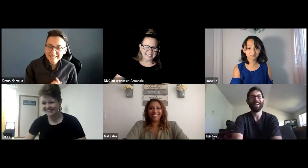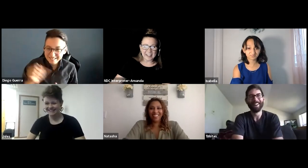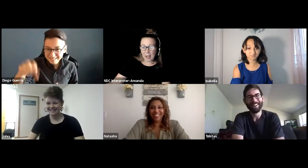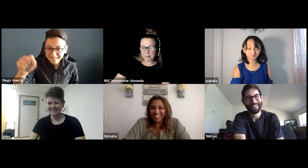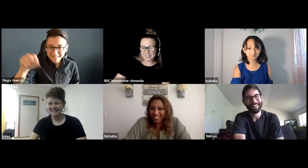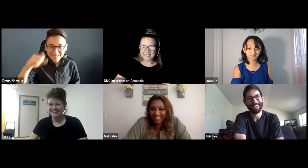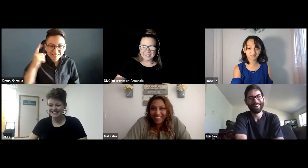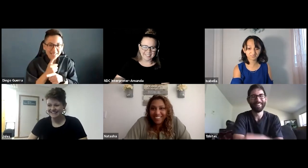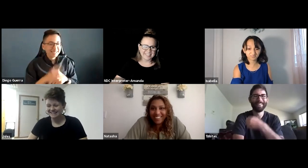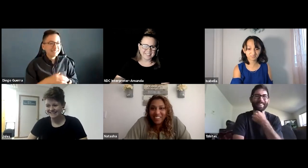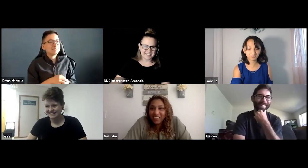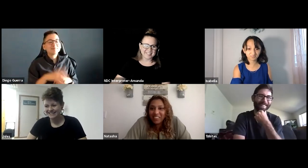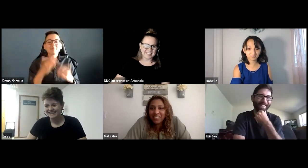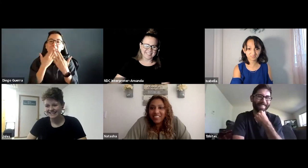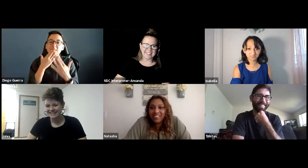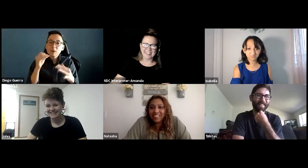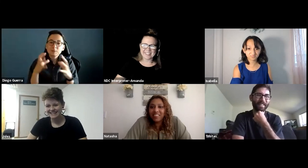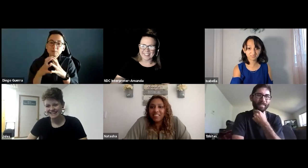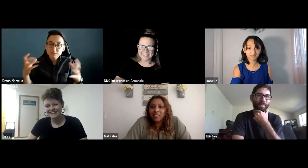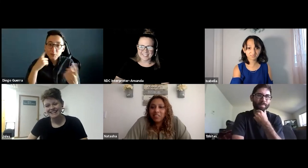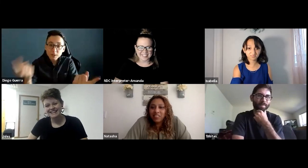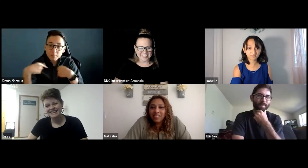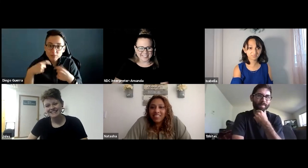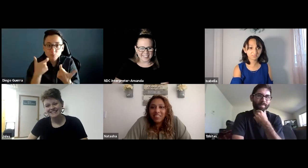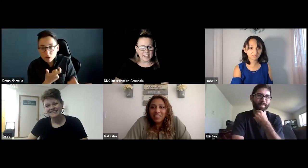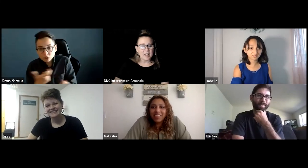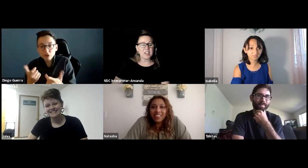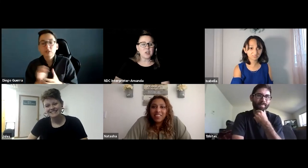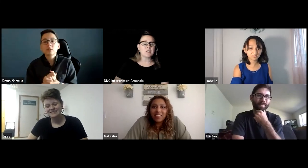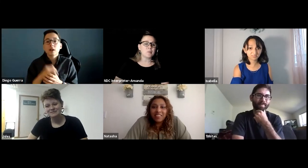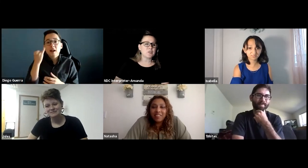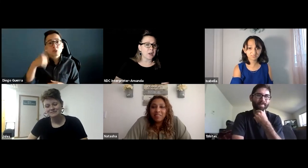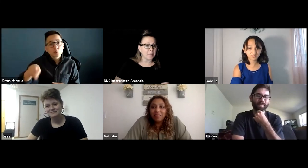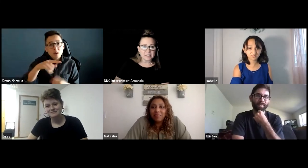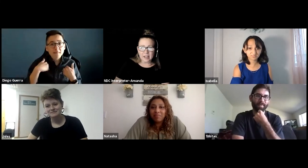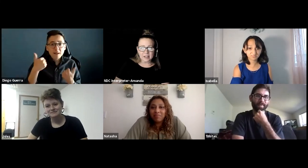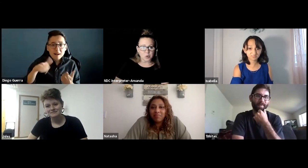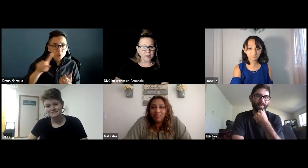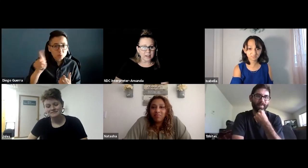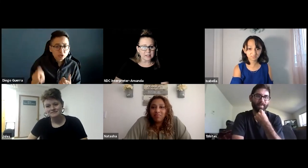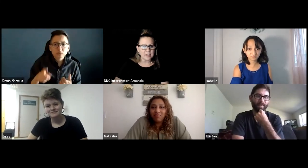This is Tristan, it happens, yeah. It does. Thank you, Tristan. Thank you all so much for coming today and joining us.